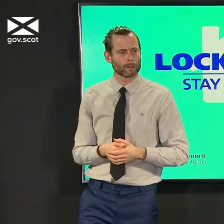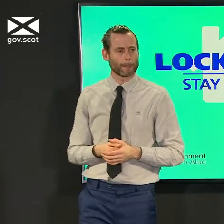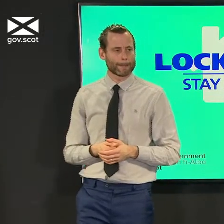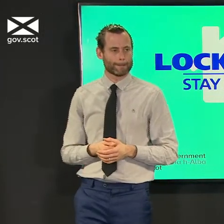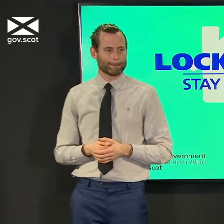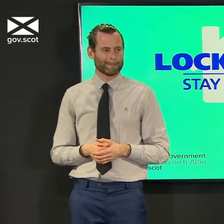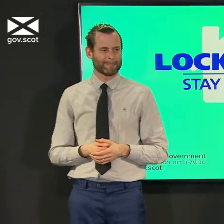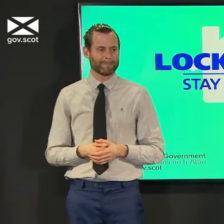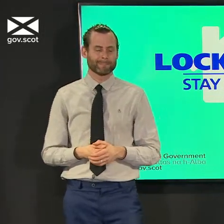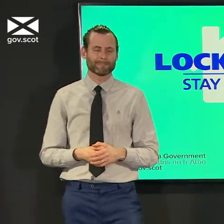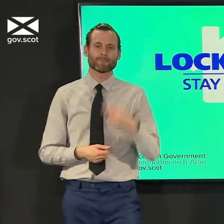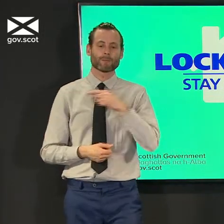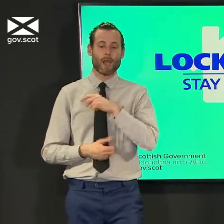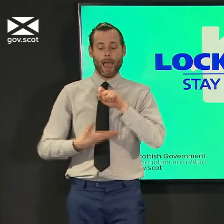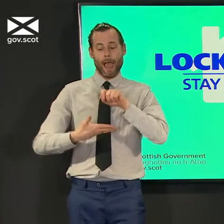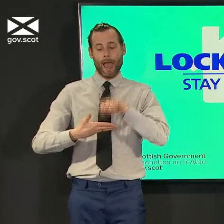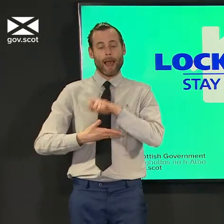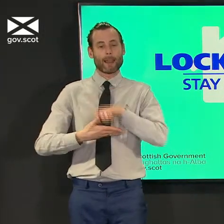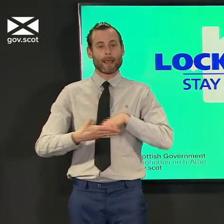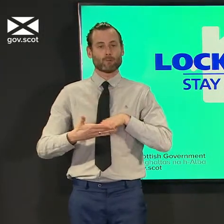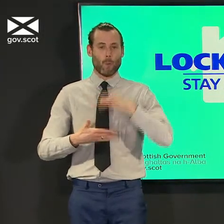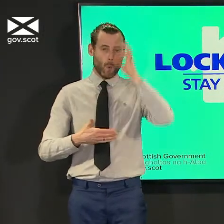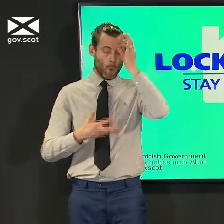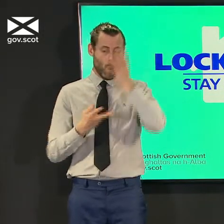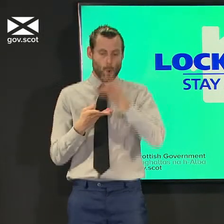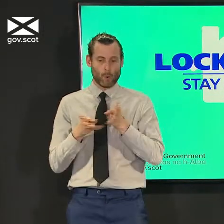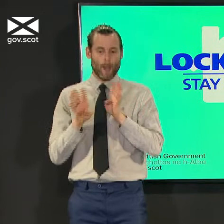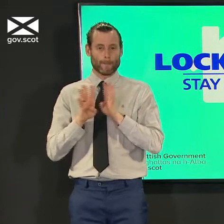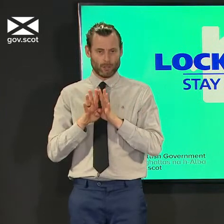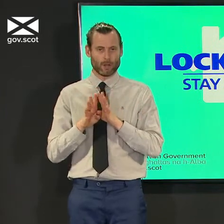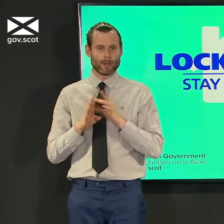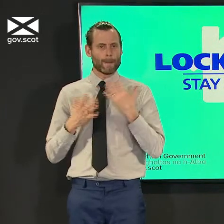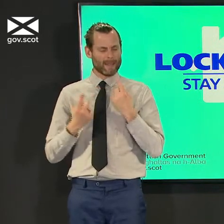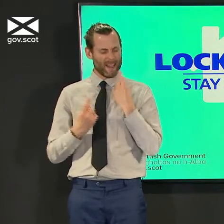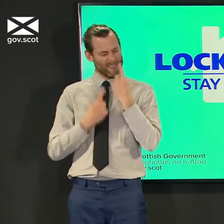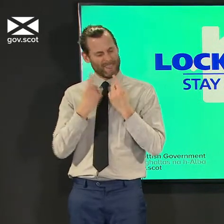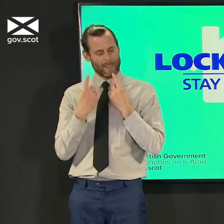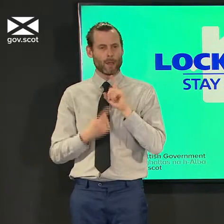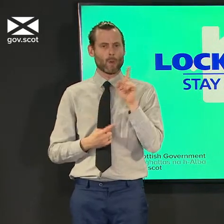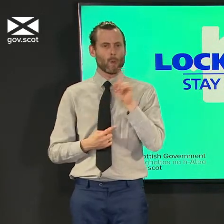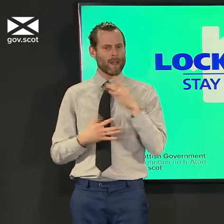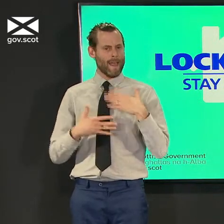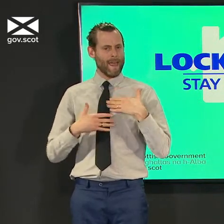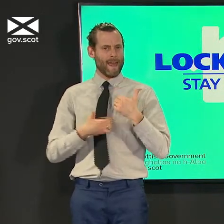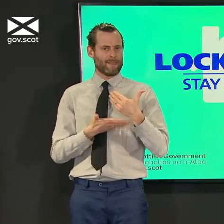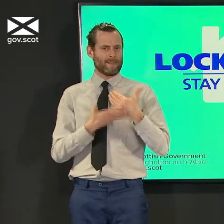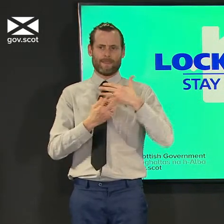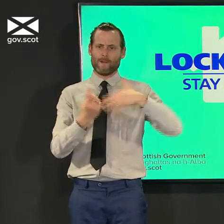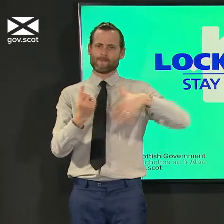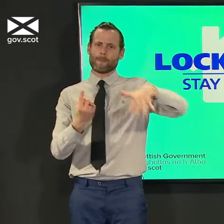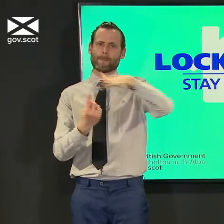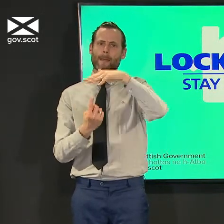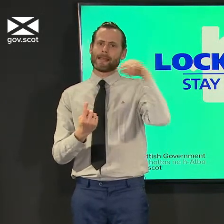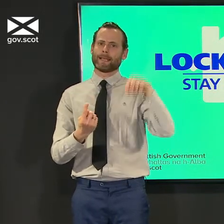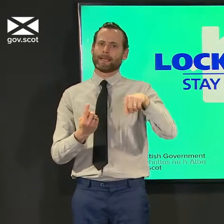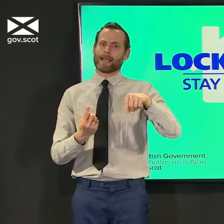has provided some um public health-based guidance about what it thinks needs to happen and of course